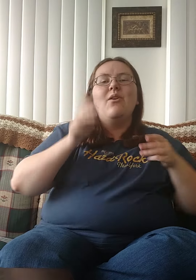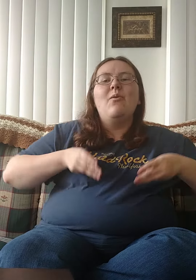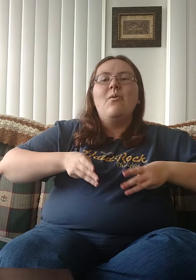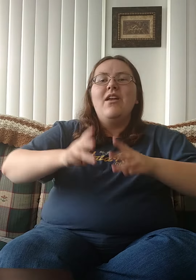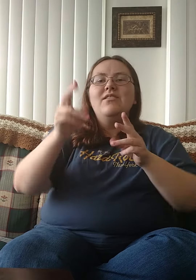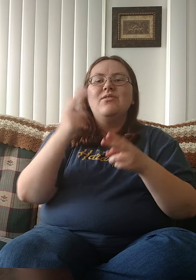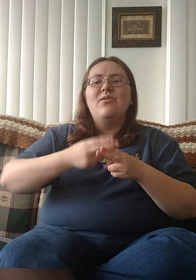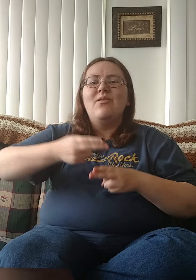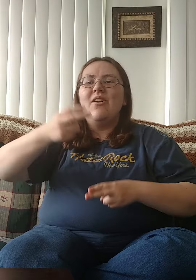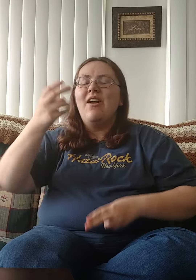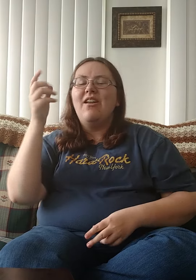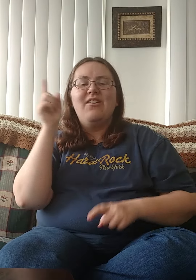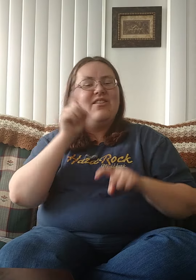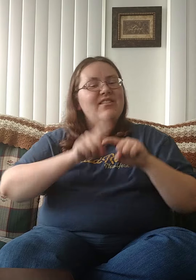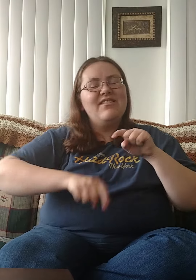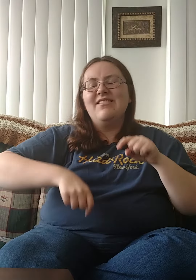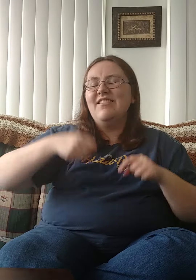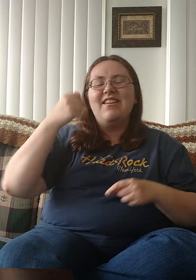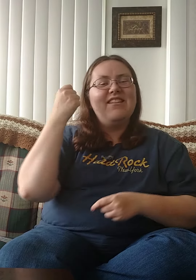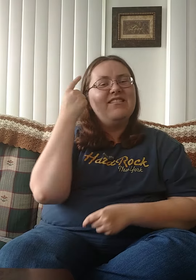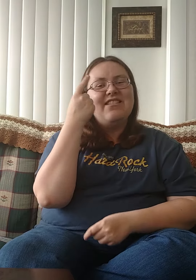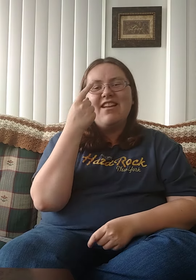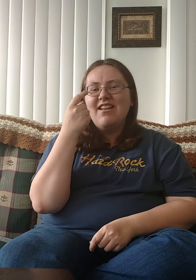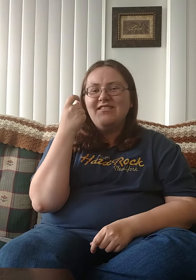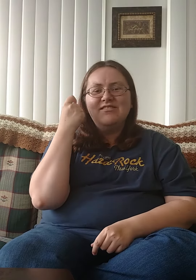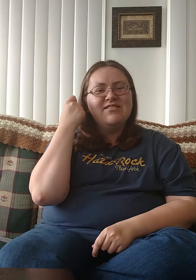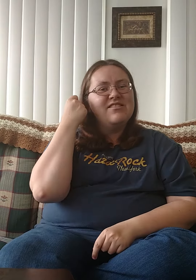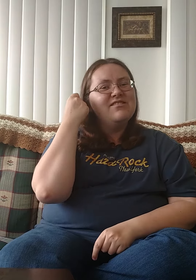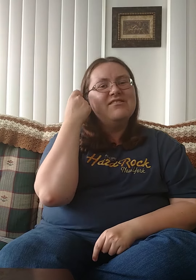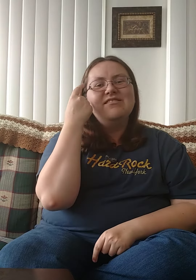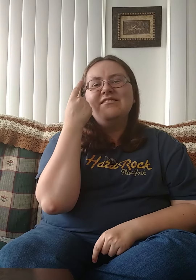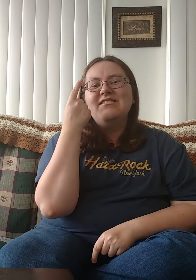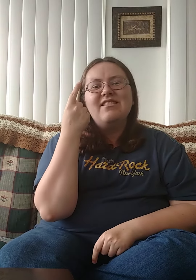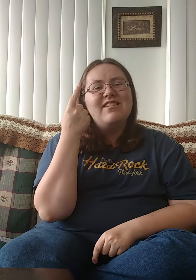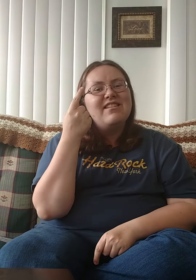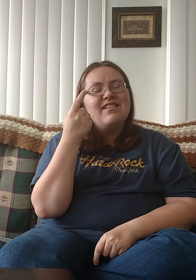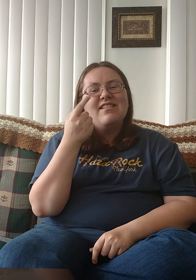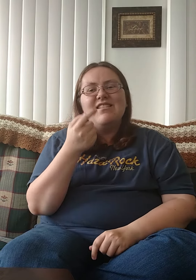Your ways are higher, I can't understand